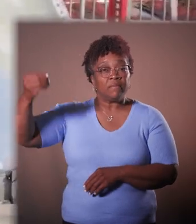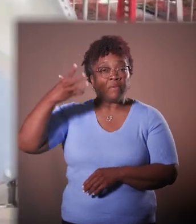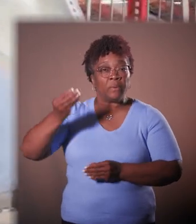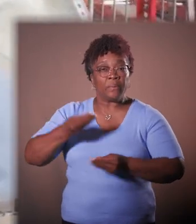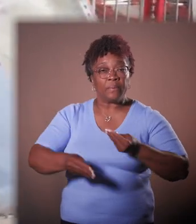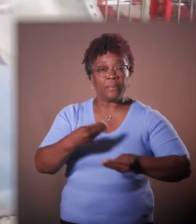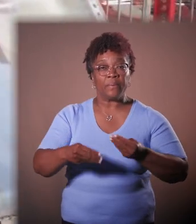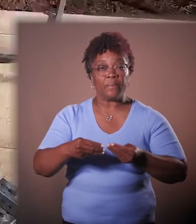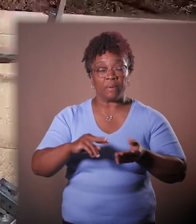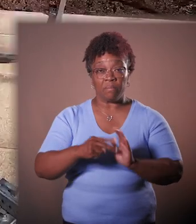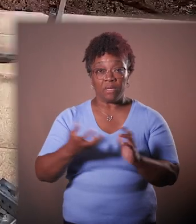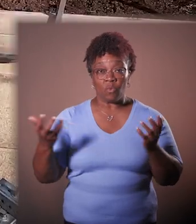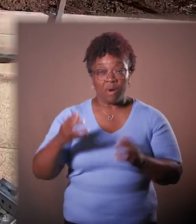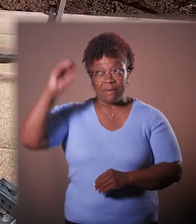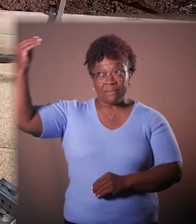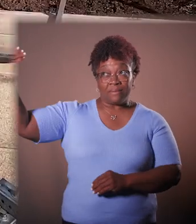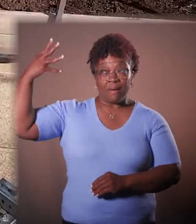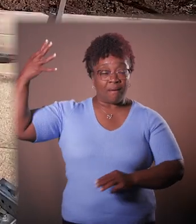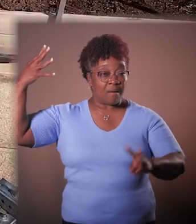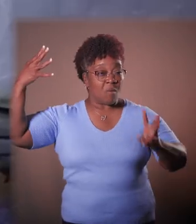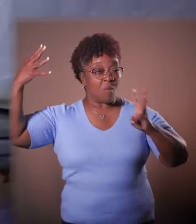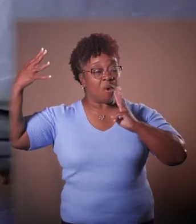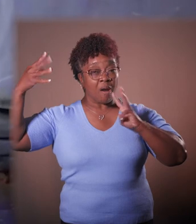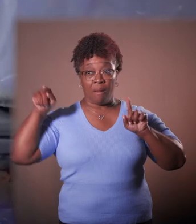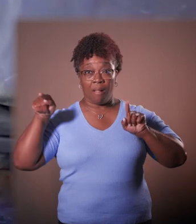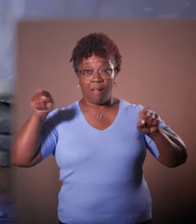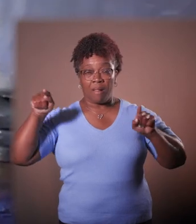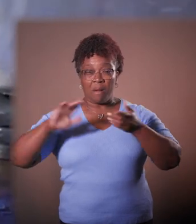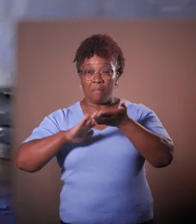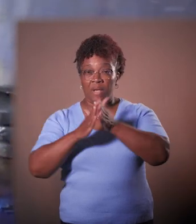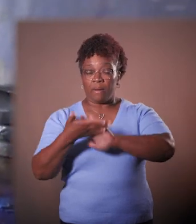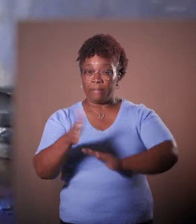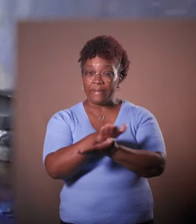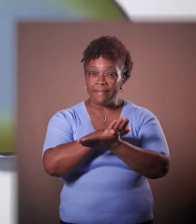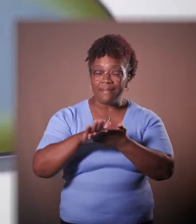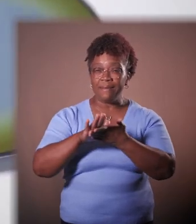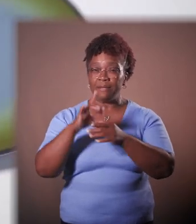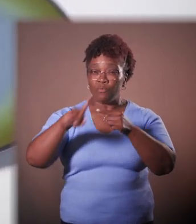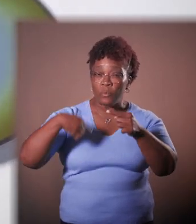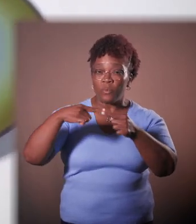It's essentially a way to take sunlight and water and convert it into clean and renewable energy.